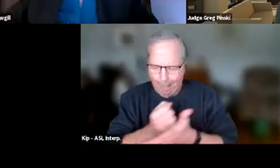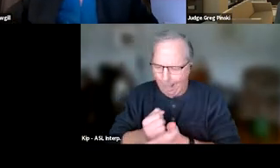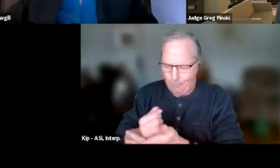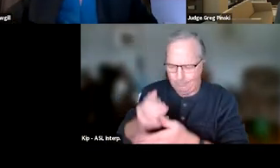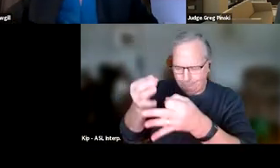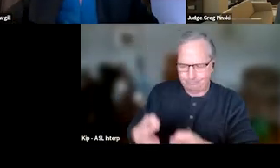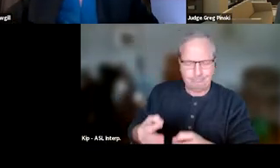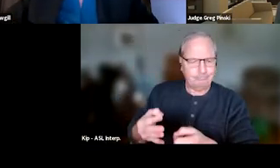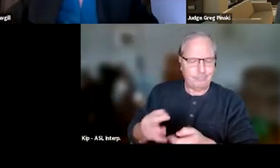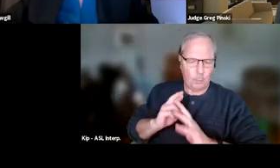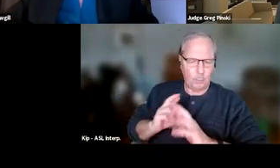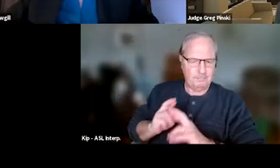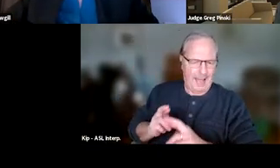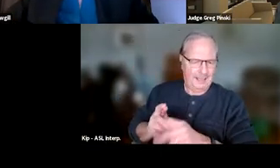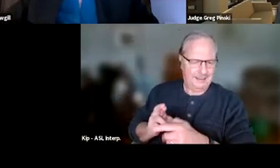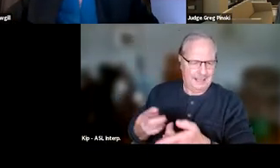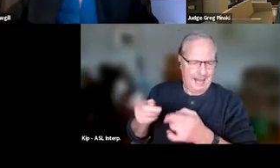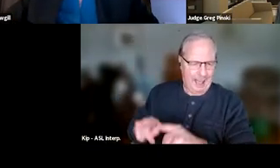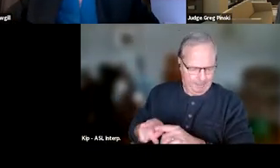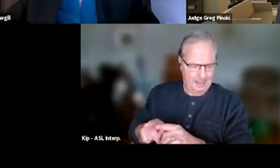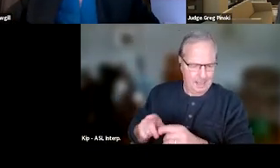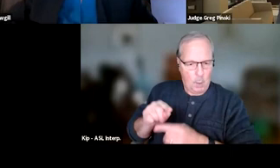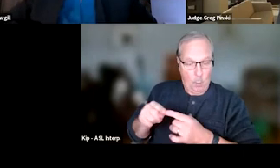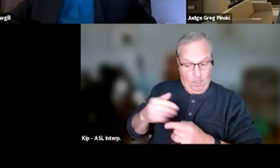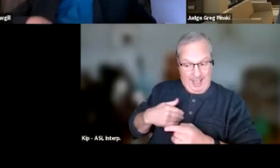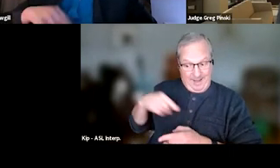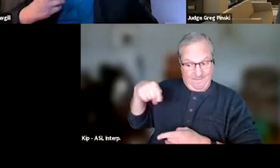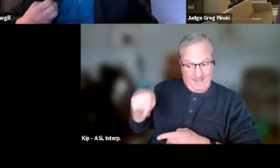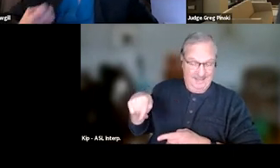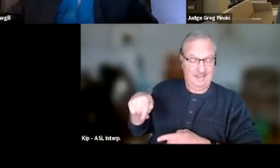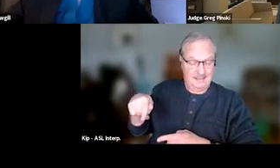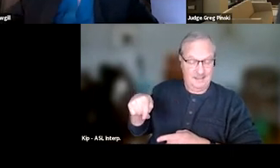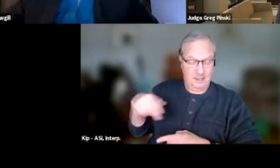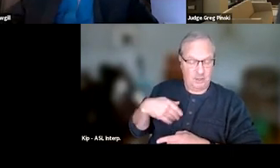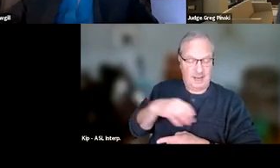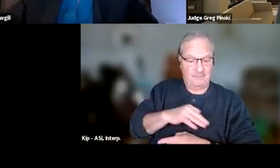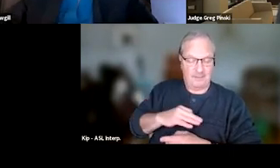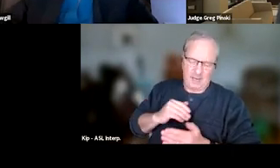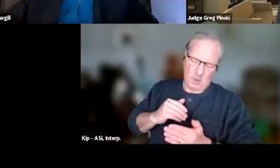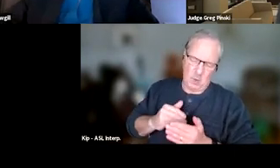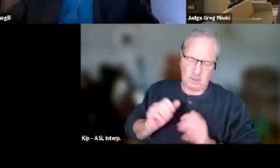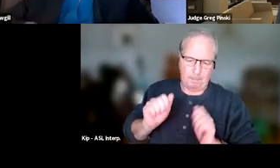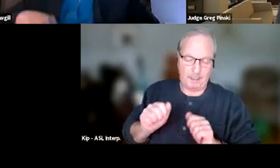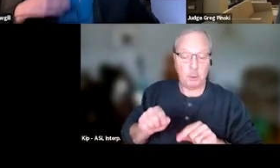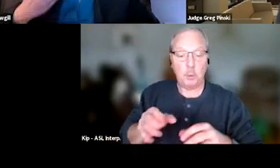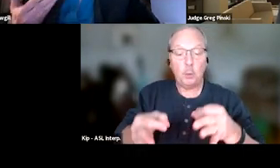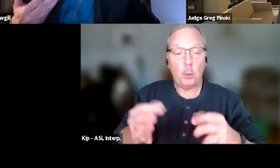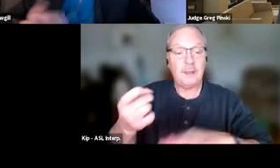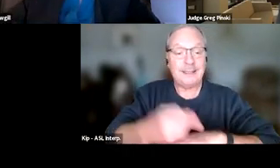what response is gonna happen when we have this. So you should be having staffing as close as possible to court. And these are the kind of questions